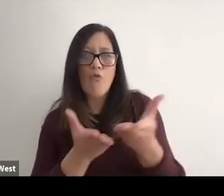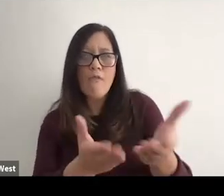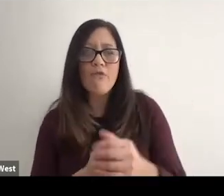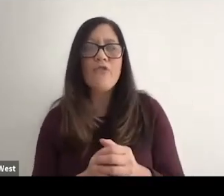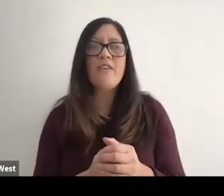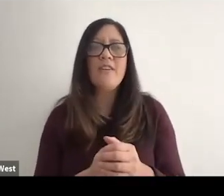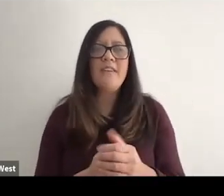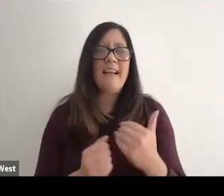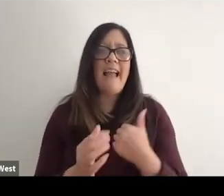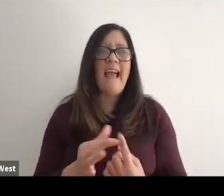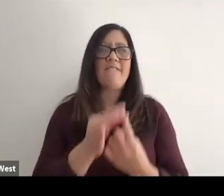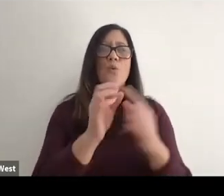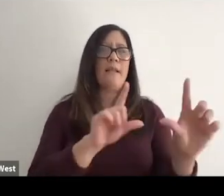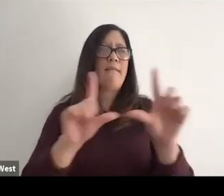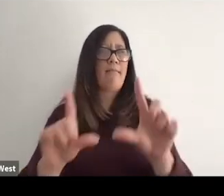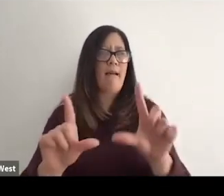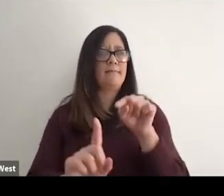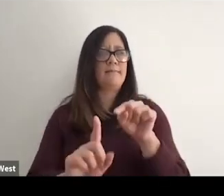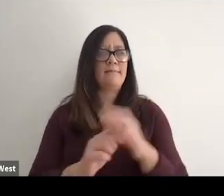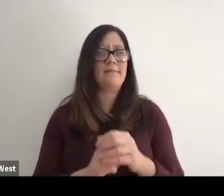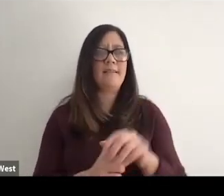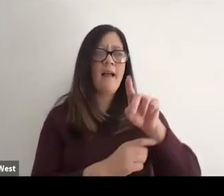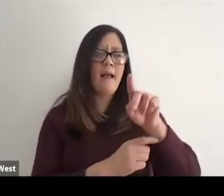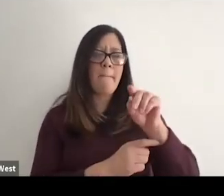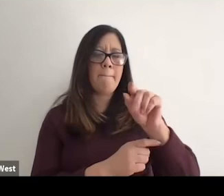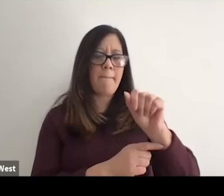and have that really unique blended lens of being a Paralympic athlete